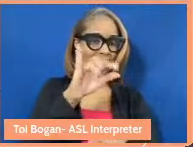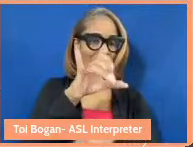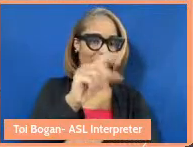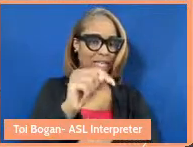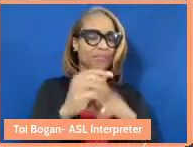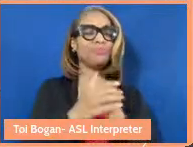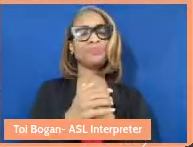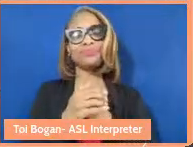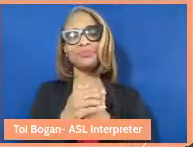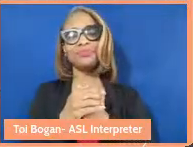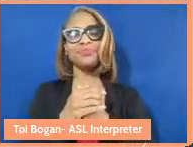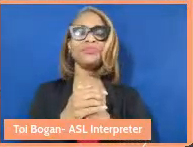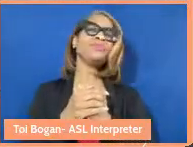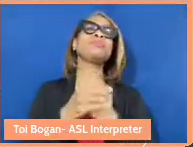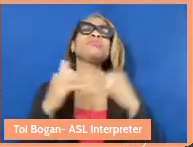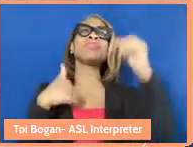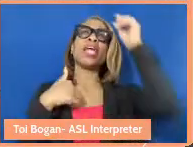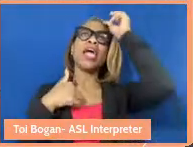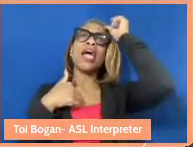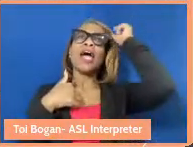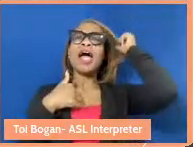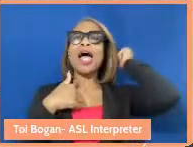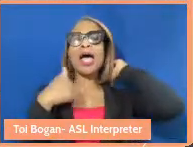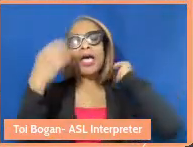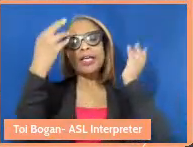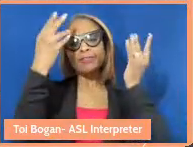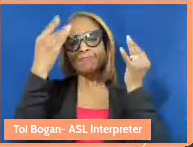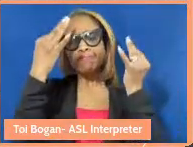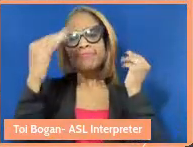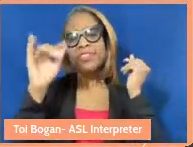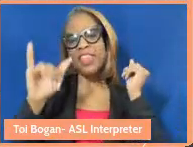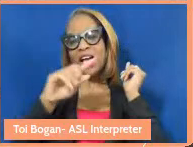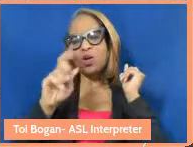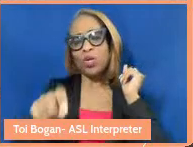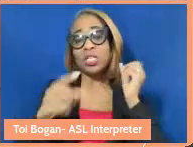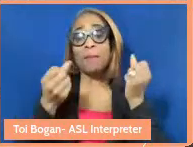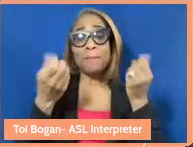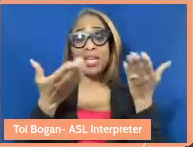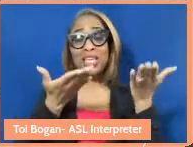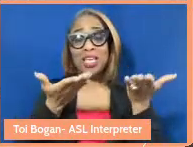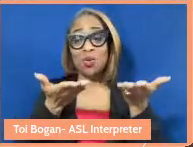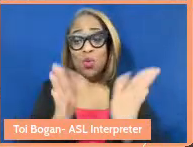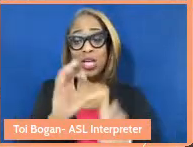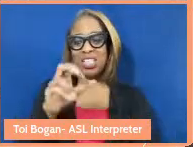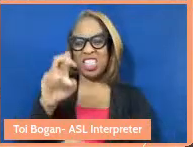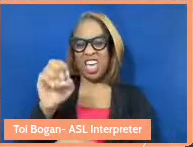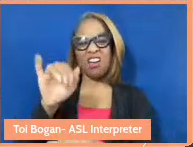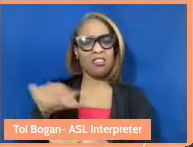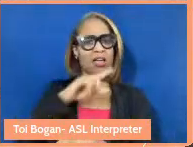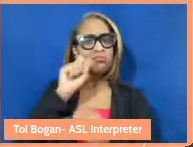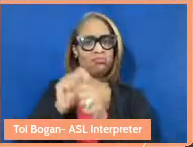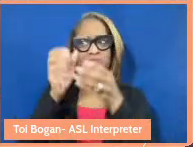I was thinking about this question, and in many ways, care is the broader social change for the work that I do.